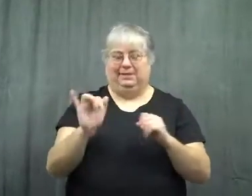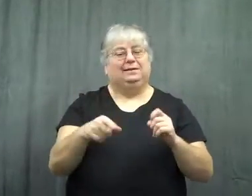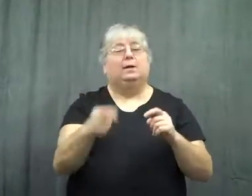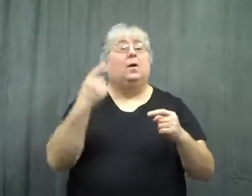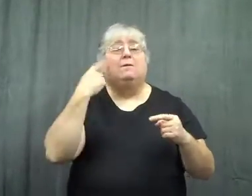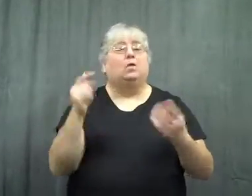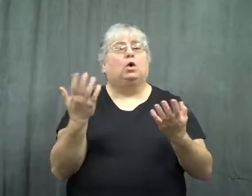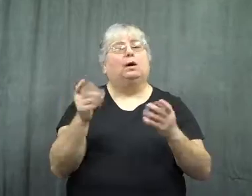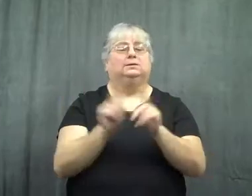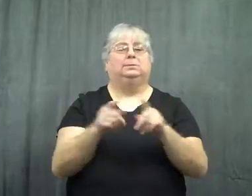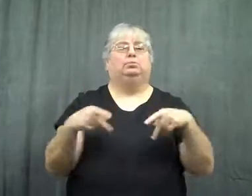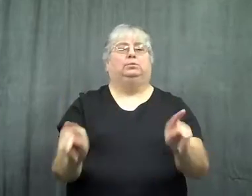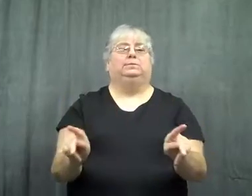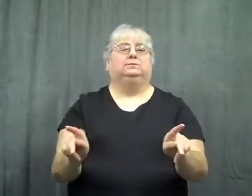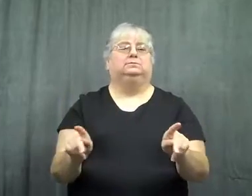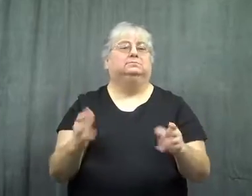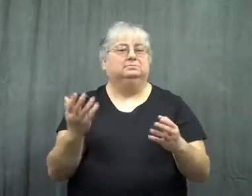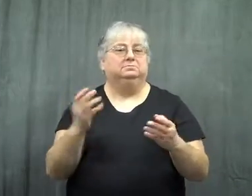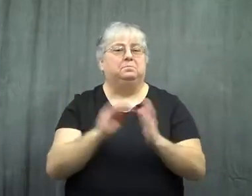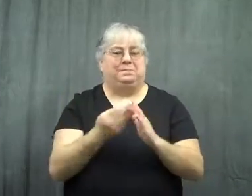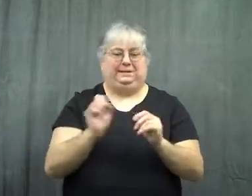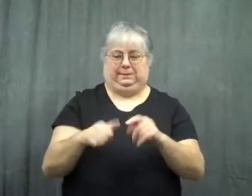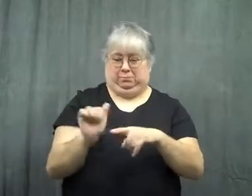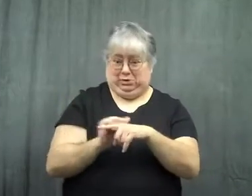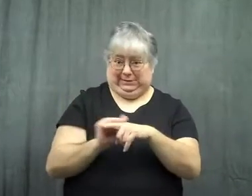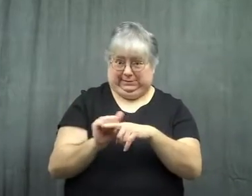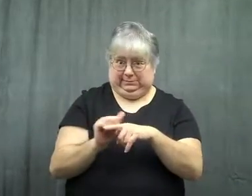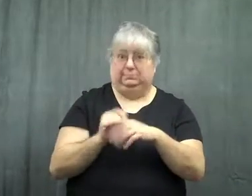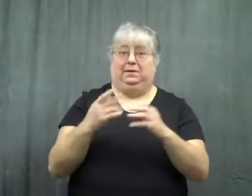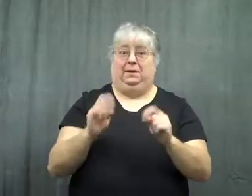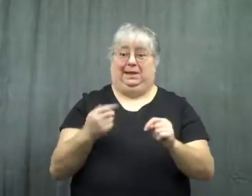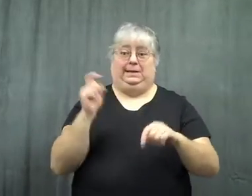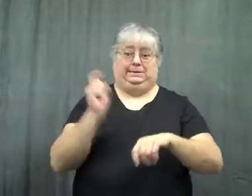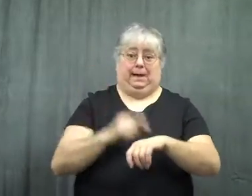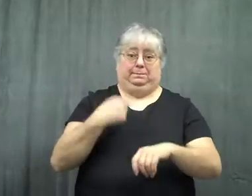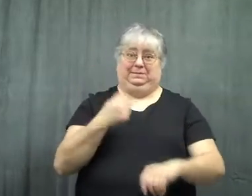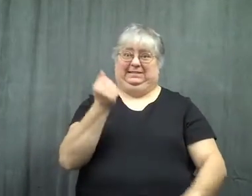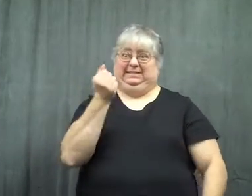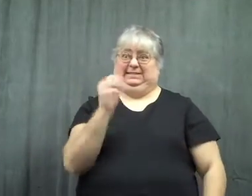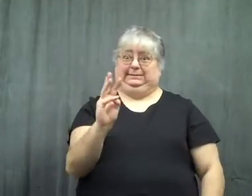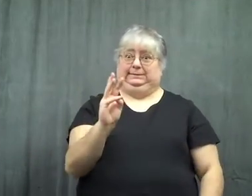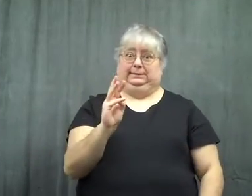It was a permit to practice until my 16th birthday,